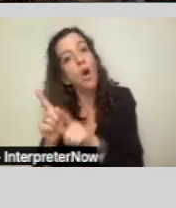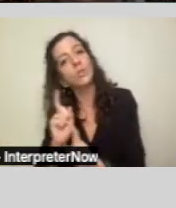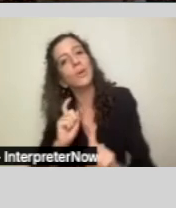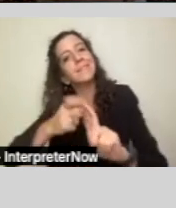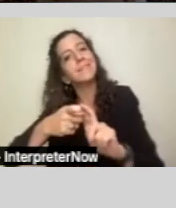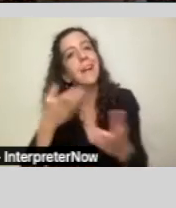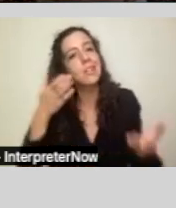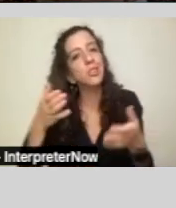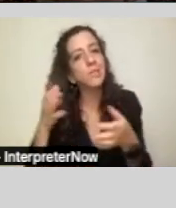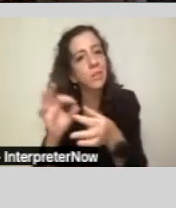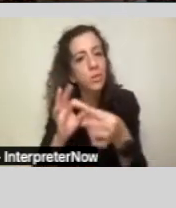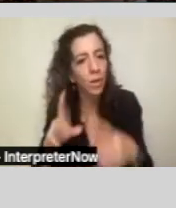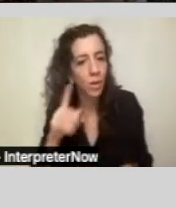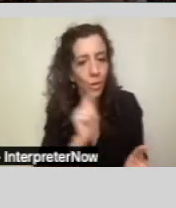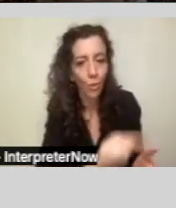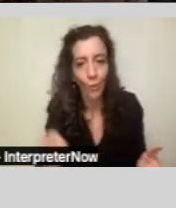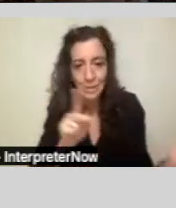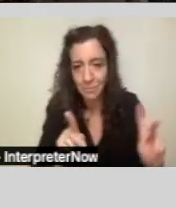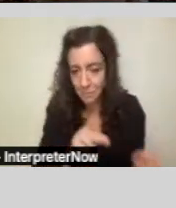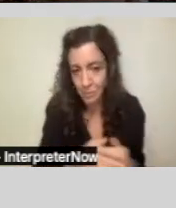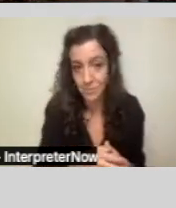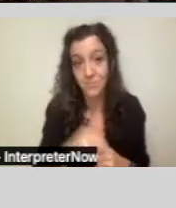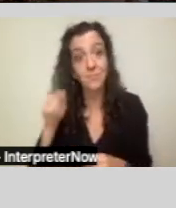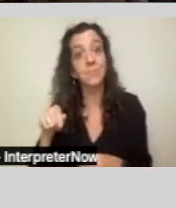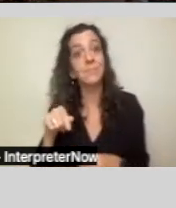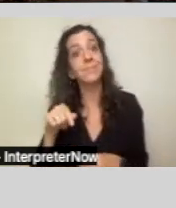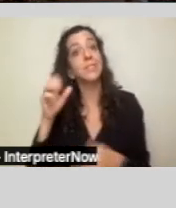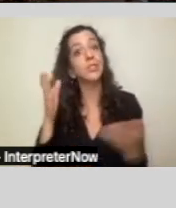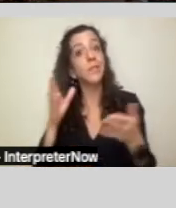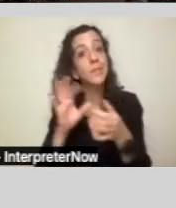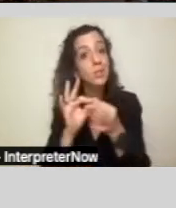And the service coordinator is the person responsible for making sure that people get